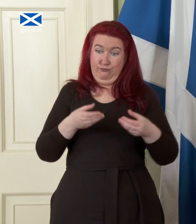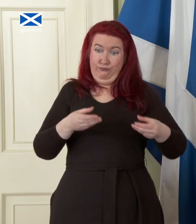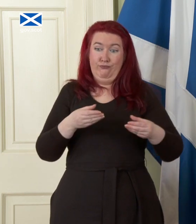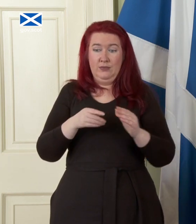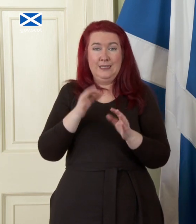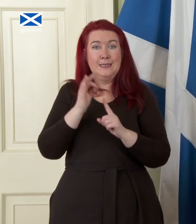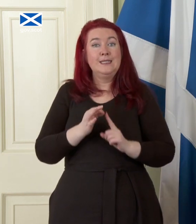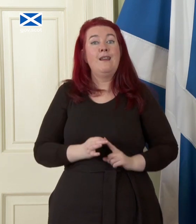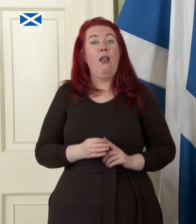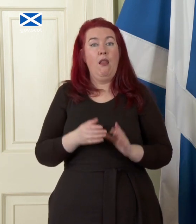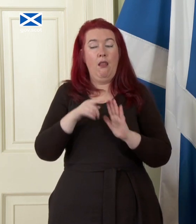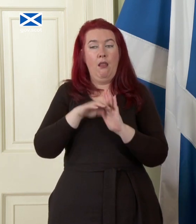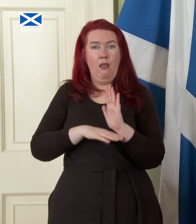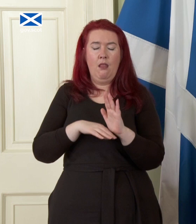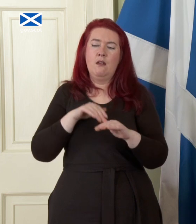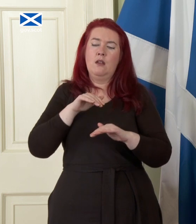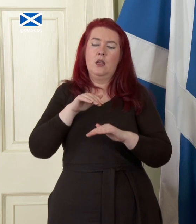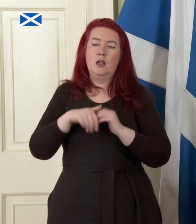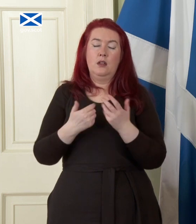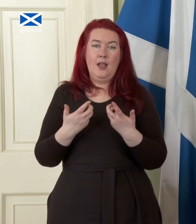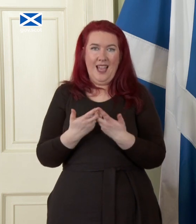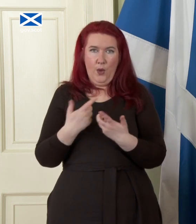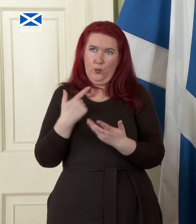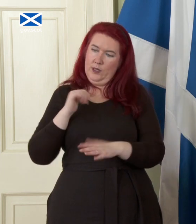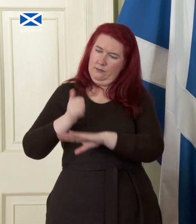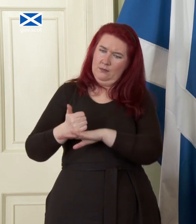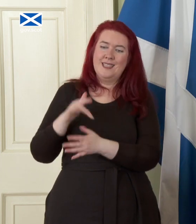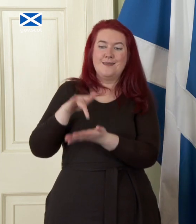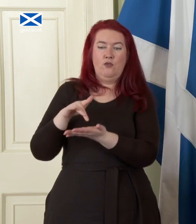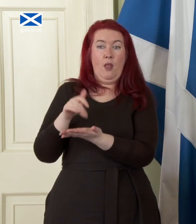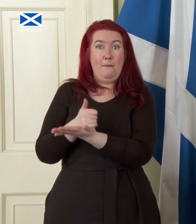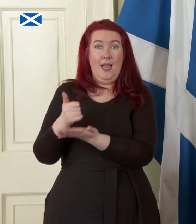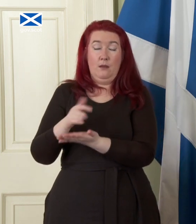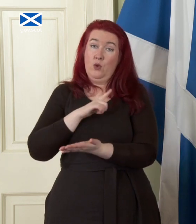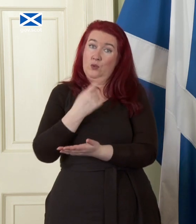um about the way in which we would establish the central bank because one of the requirements is